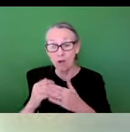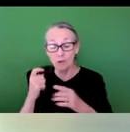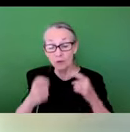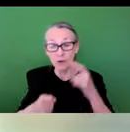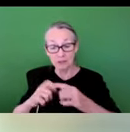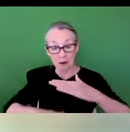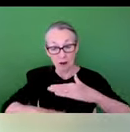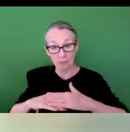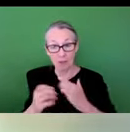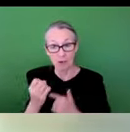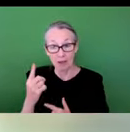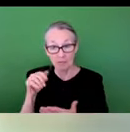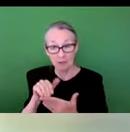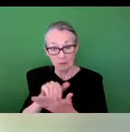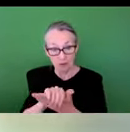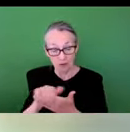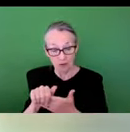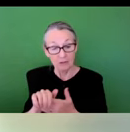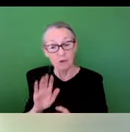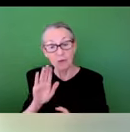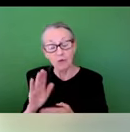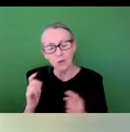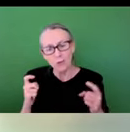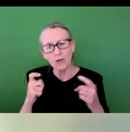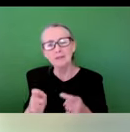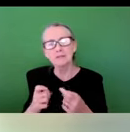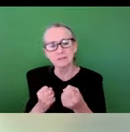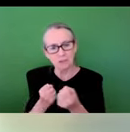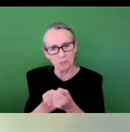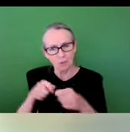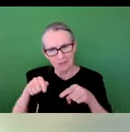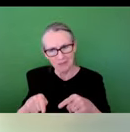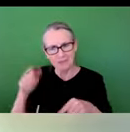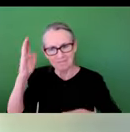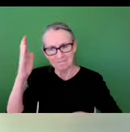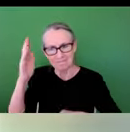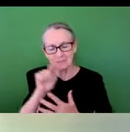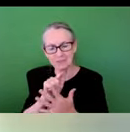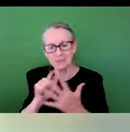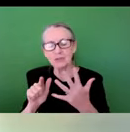Your gifts support public programs like this one as well as training opportunities, all in the interest of advancing